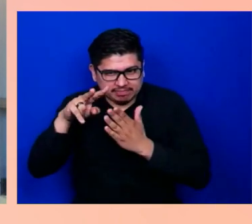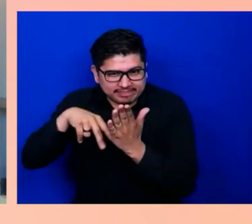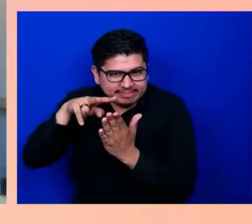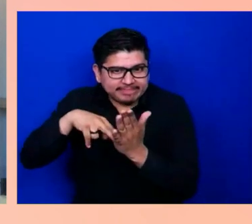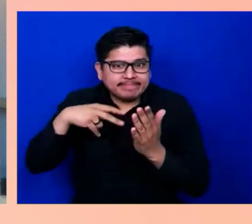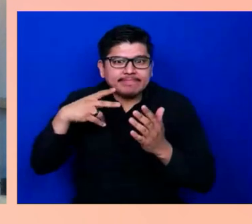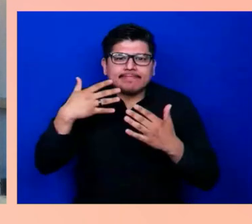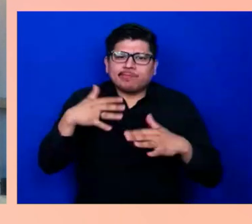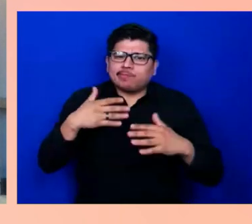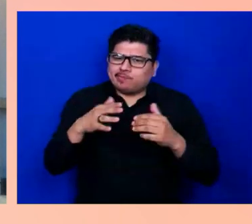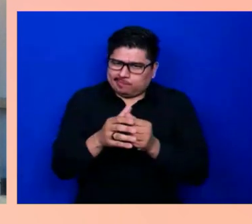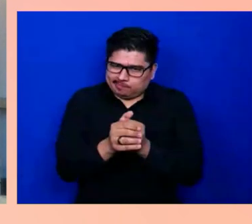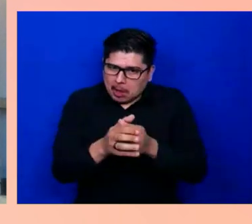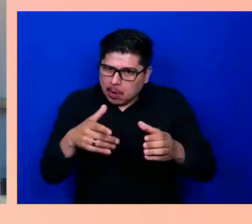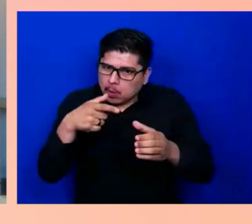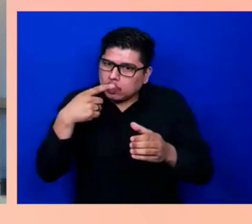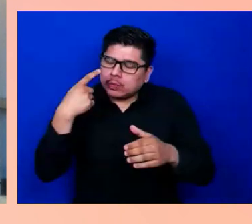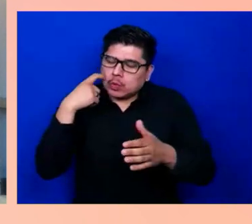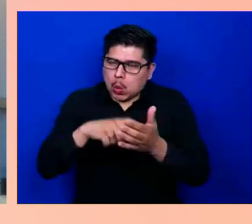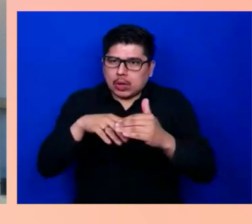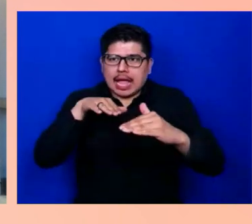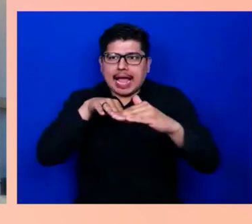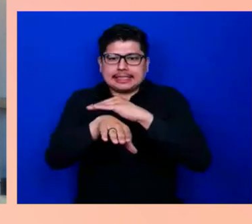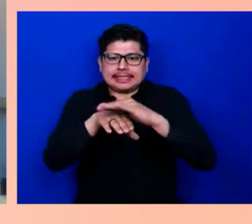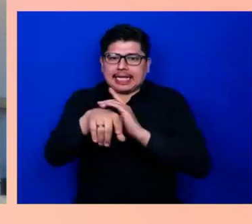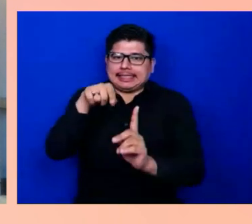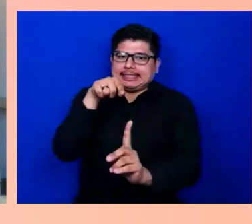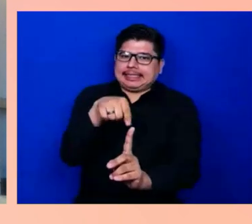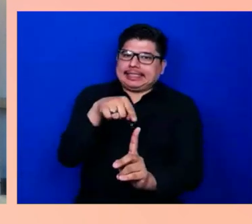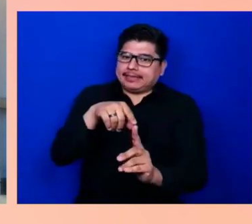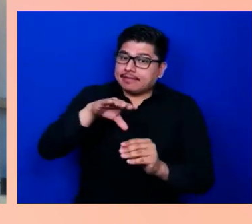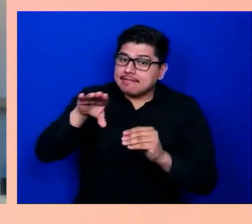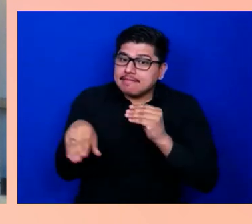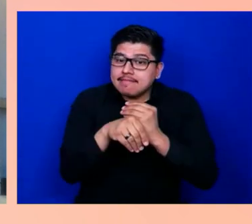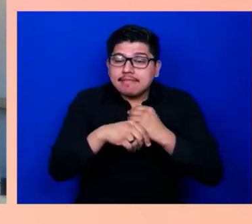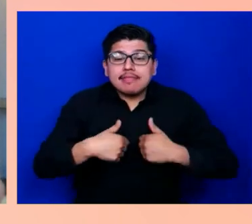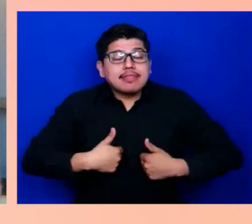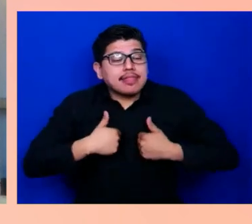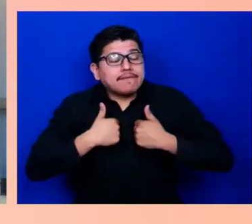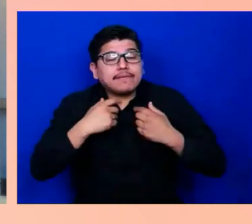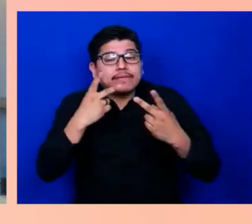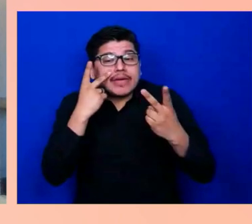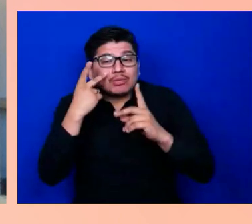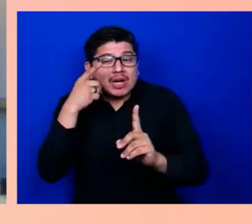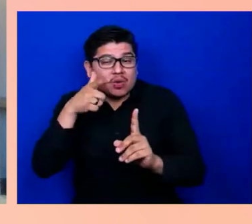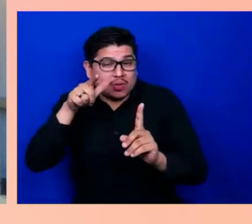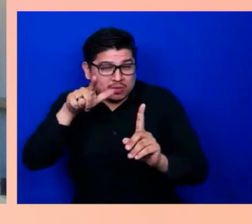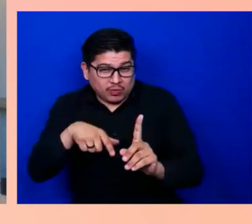In addition to those living with sight loss, the ones are those people who do live with sight loss, for telling us that